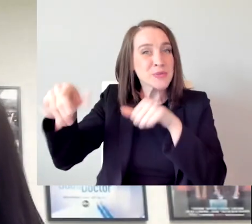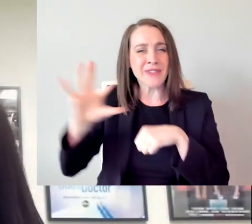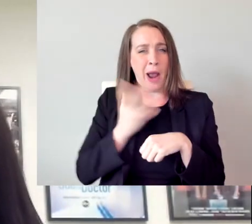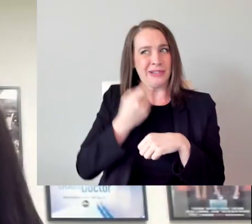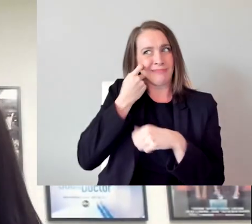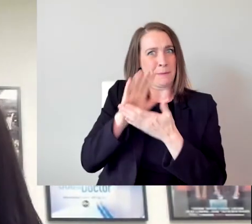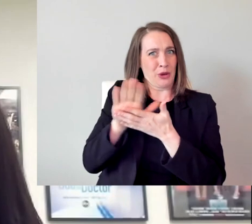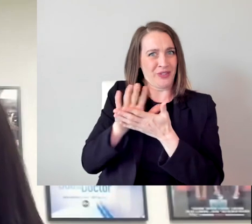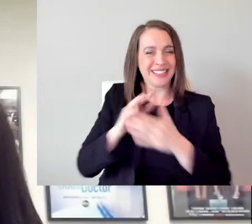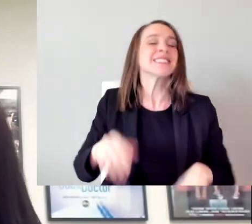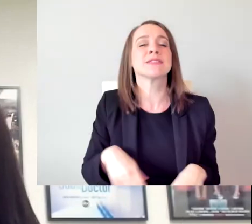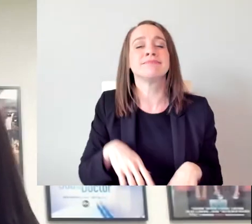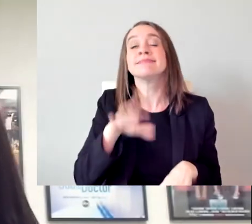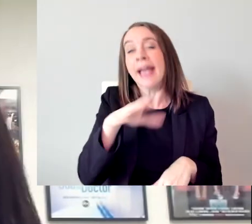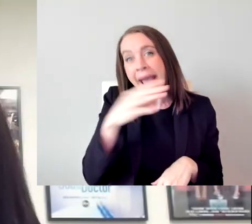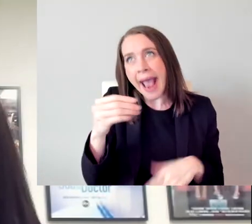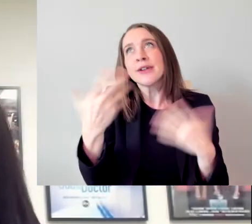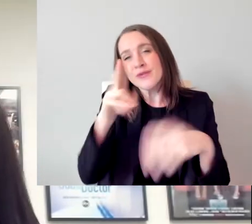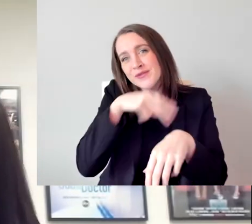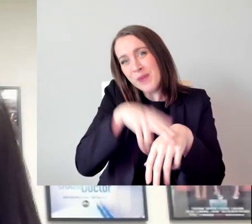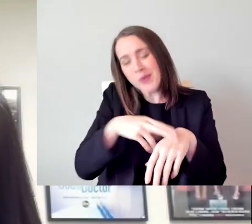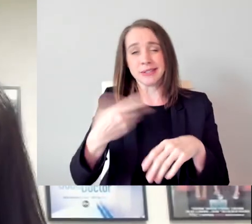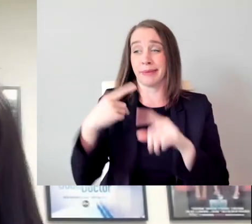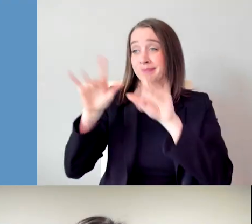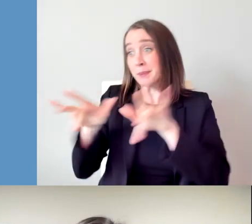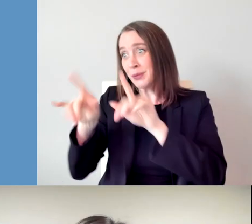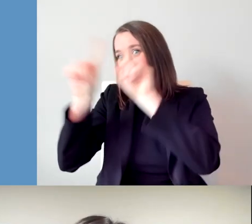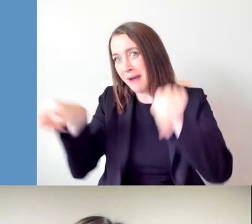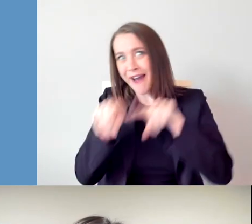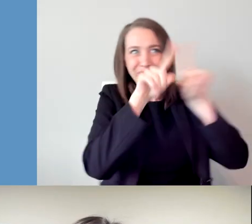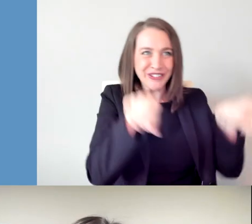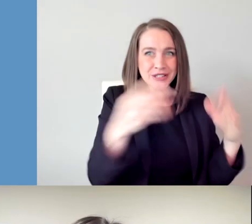And as always, I'm surrounded by computers and monitors. Thanks for joining us, Kaitlyn.